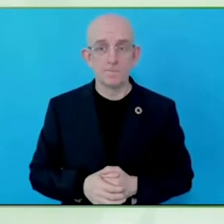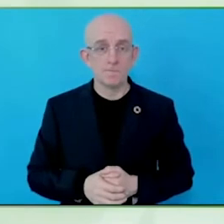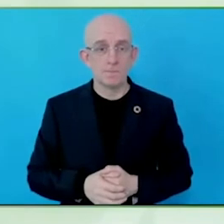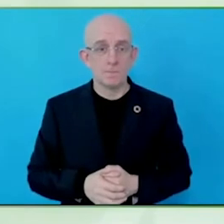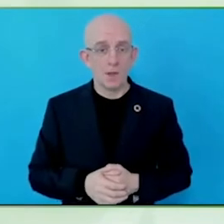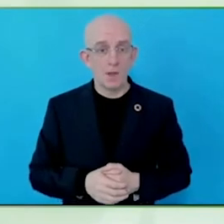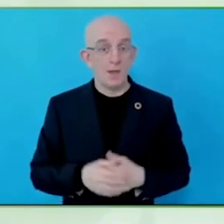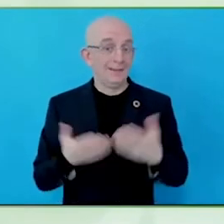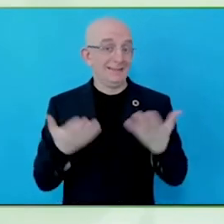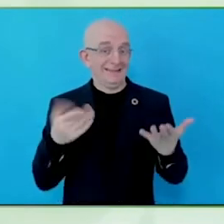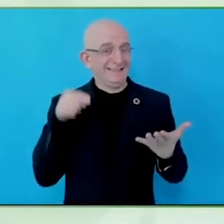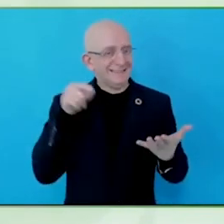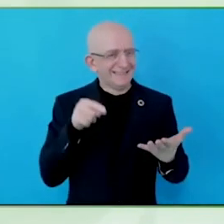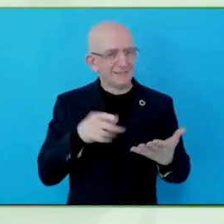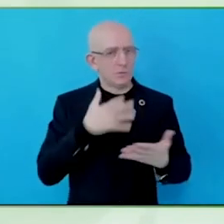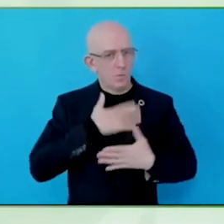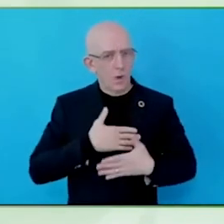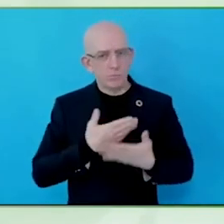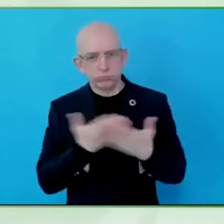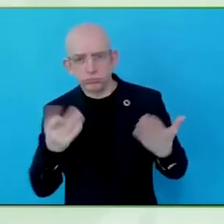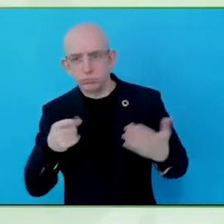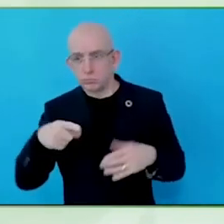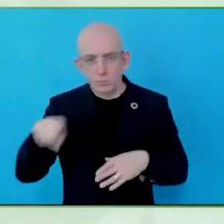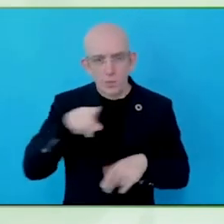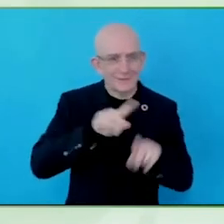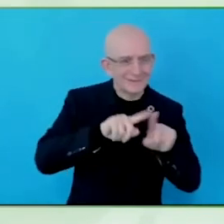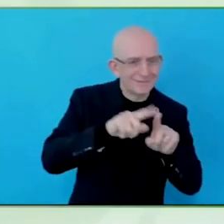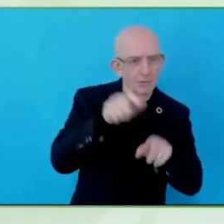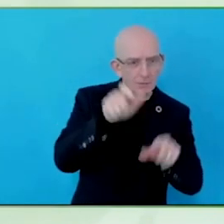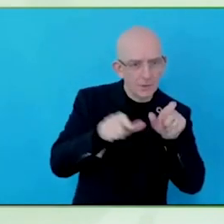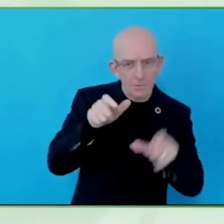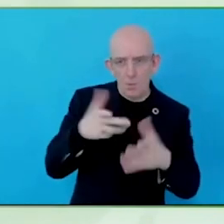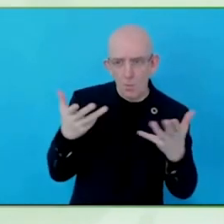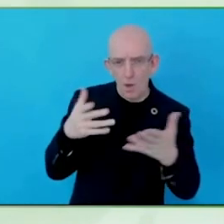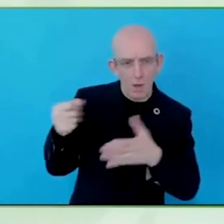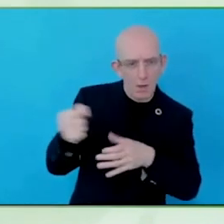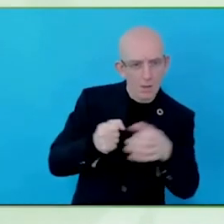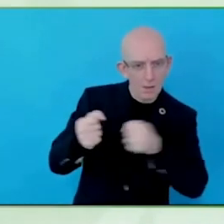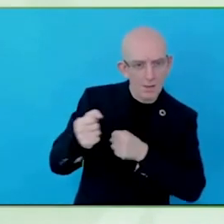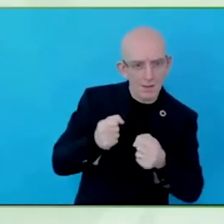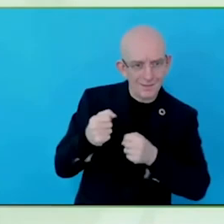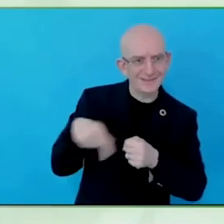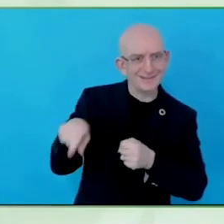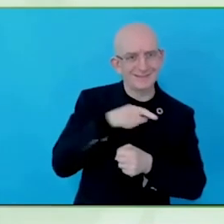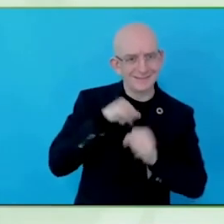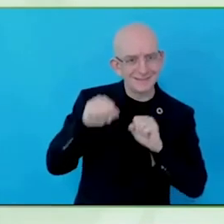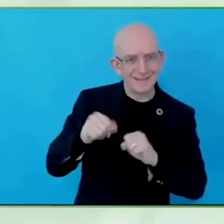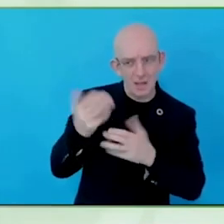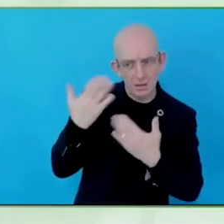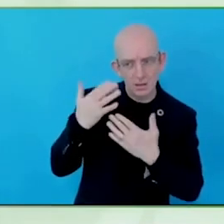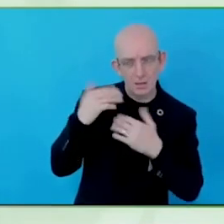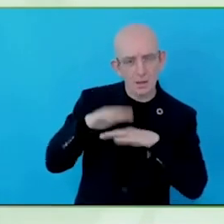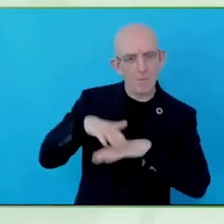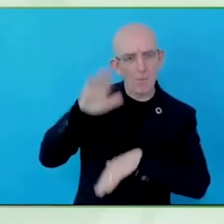What is the best practice in terms of trying to build inclusively? If you want to design. Is it testing it with people at the end? What is best practice?